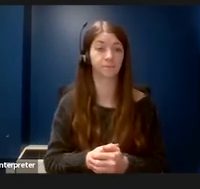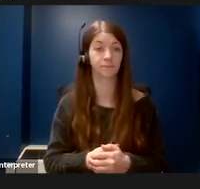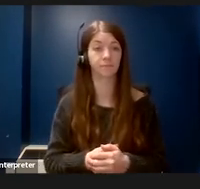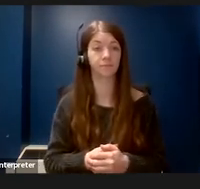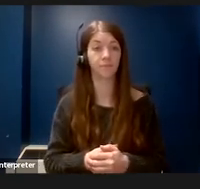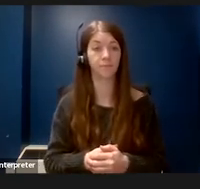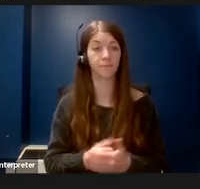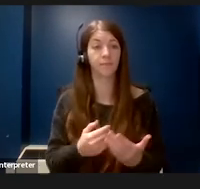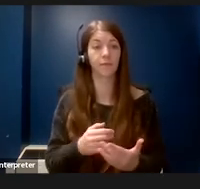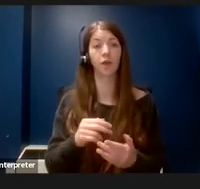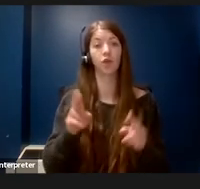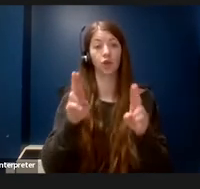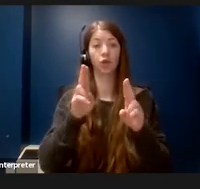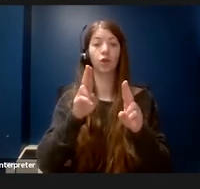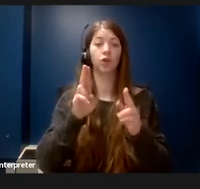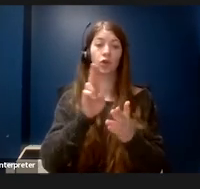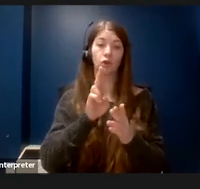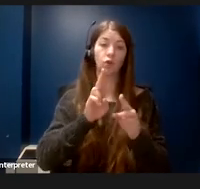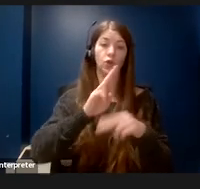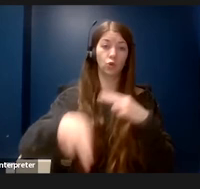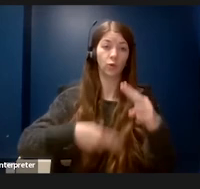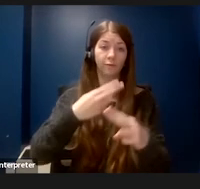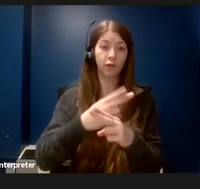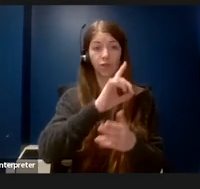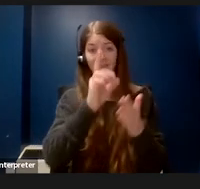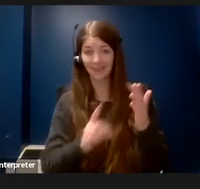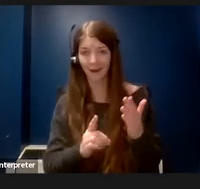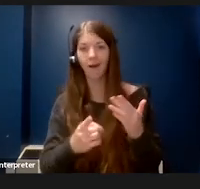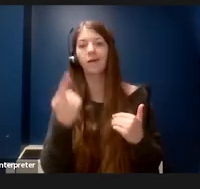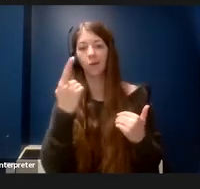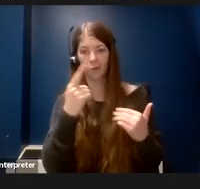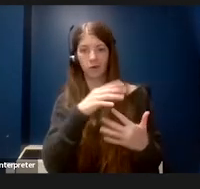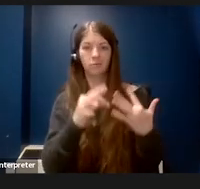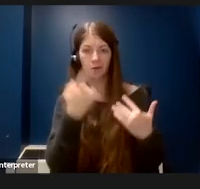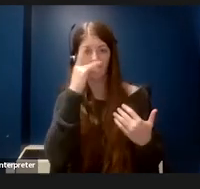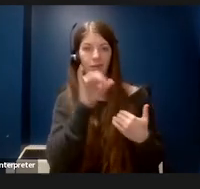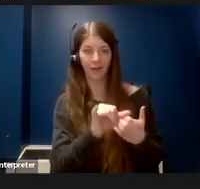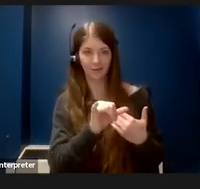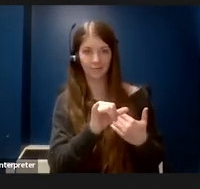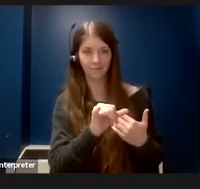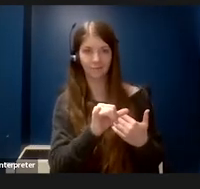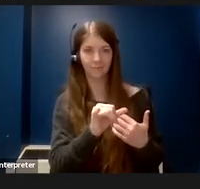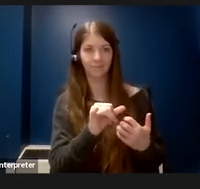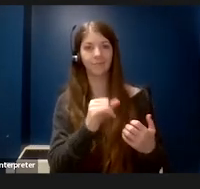Universal design is a way to do that. Universal design creates tools and spaces for everyone.